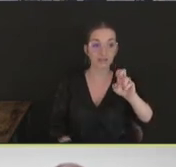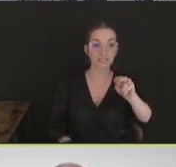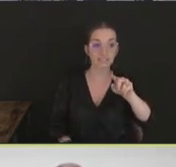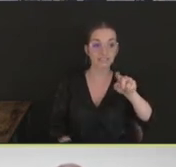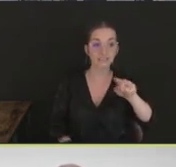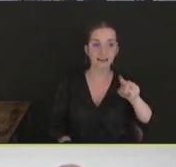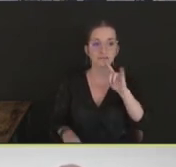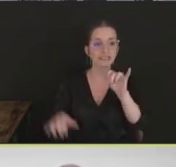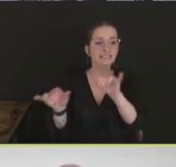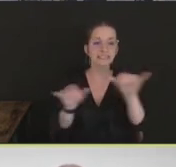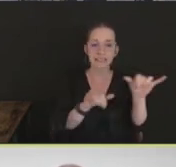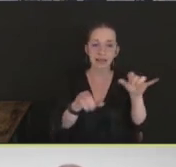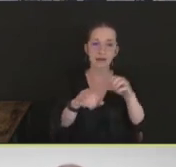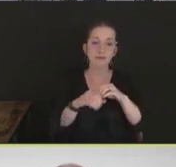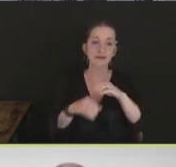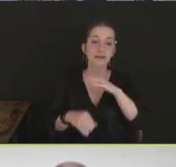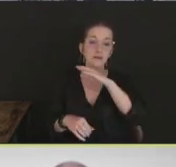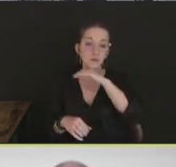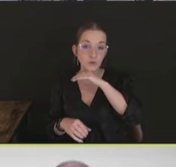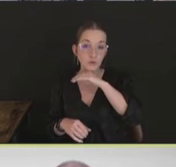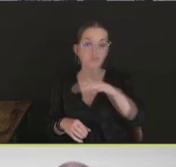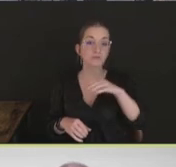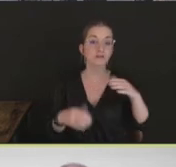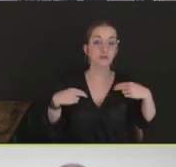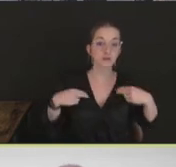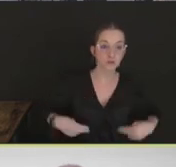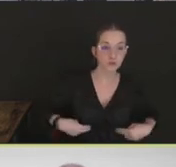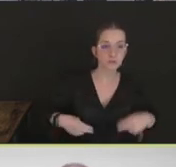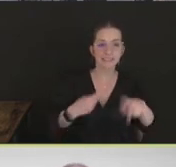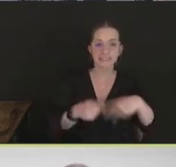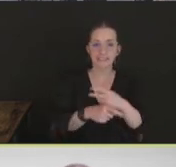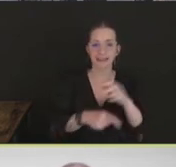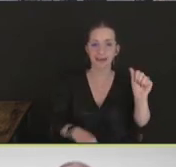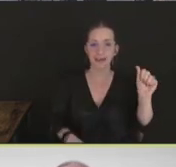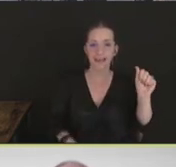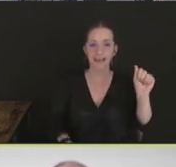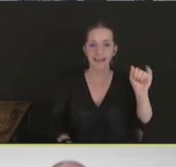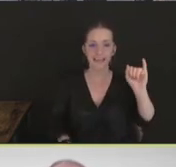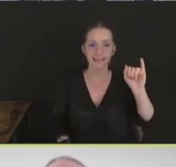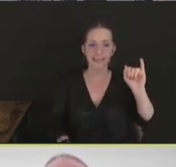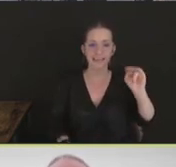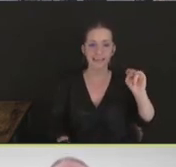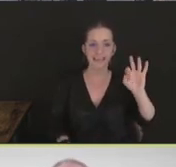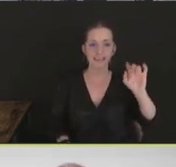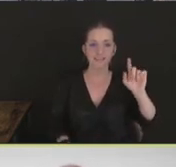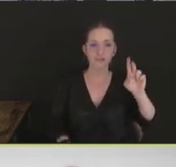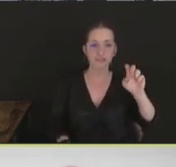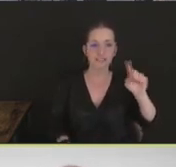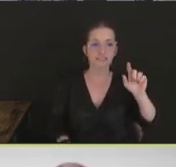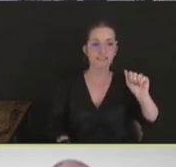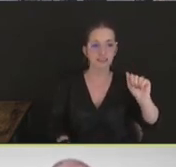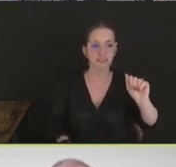and swine or, you know, type A influenza viruses. They're eight single stranded negative sense viral